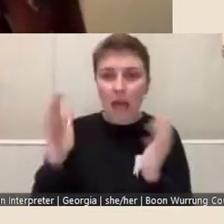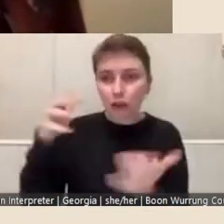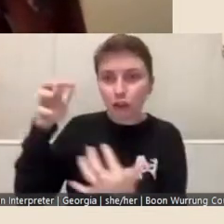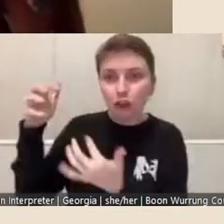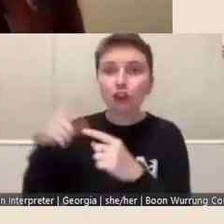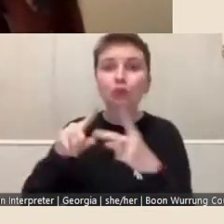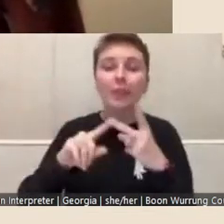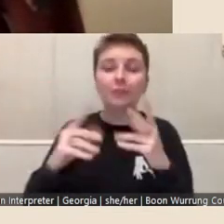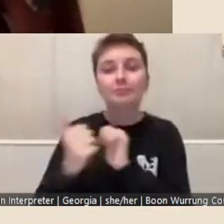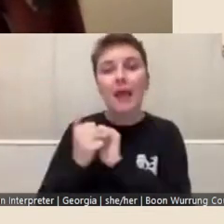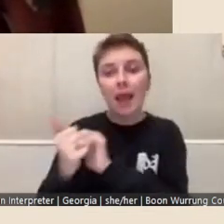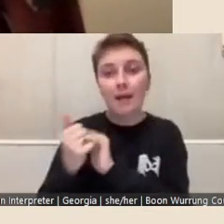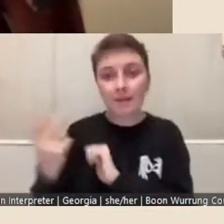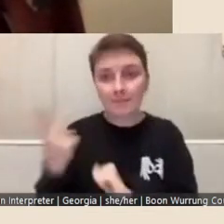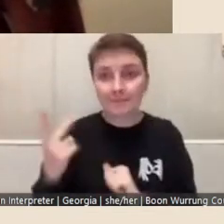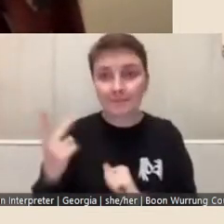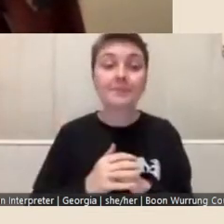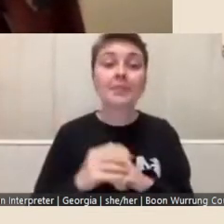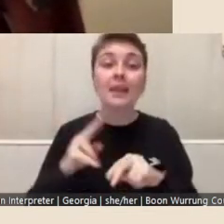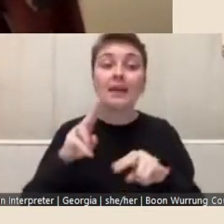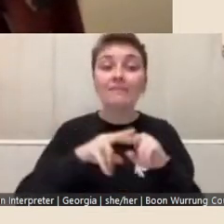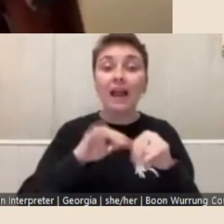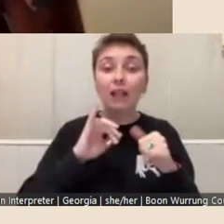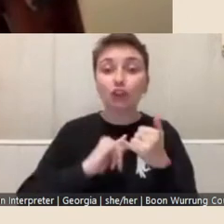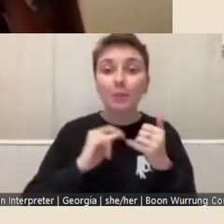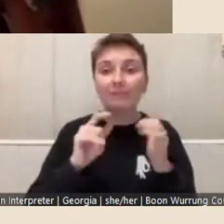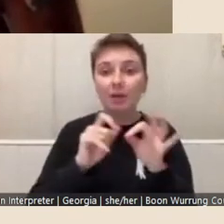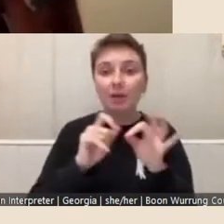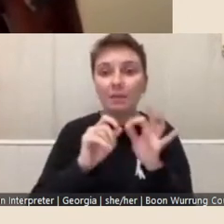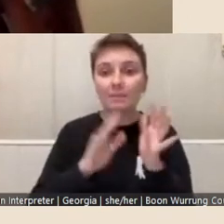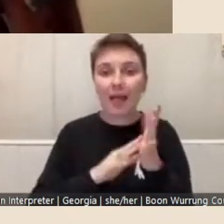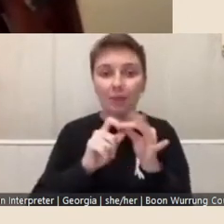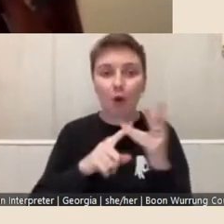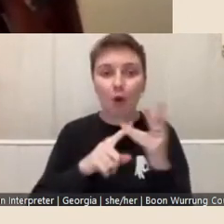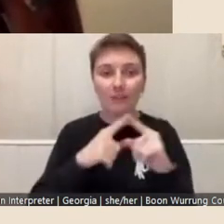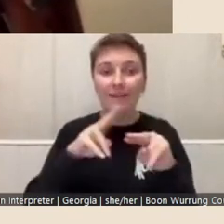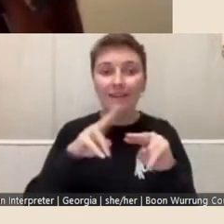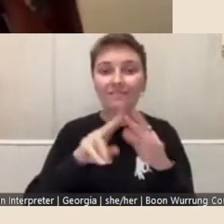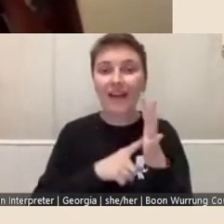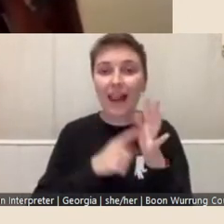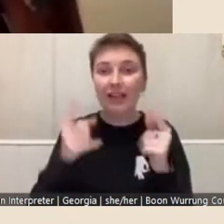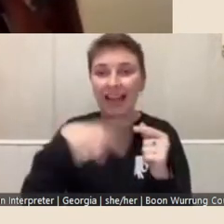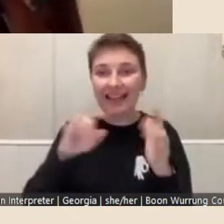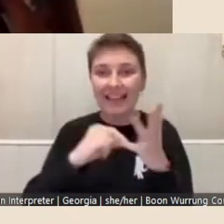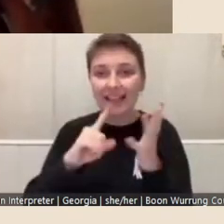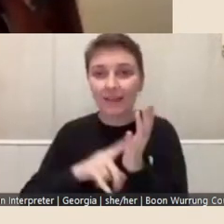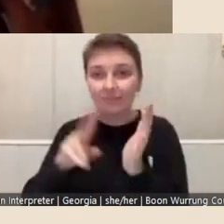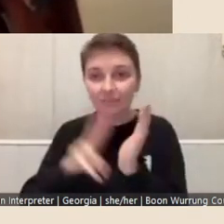The Fellowships mailbox, which is fellows@slv.vic.gov.au